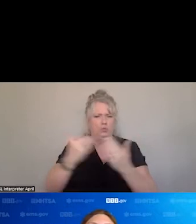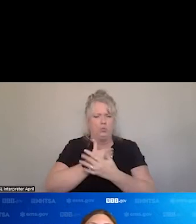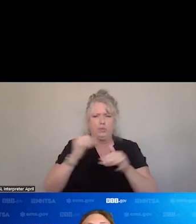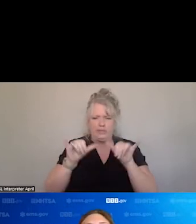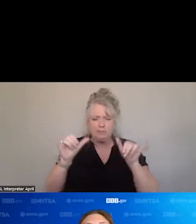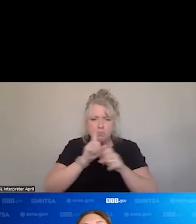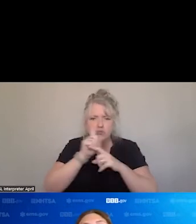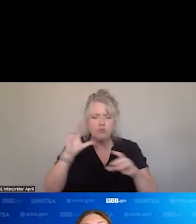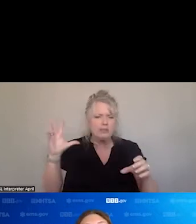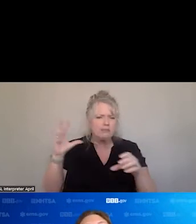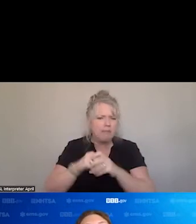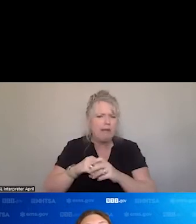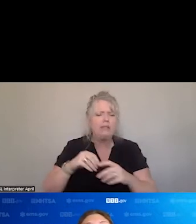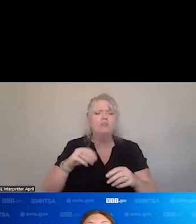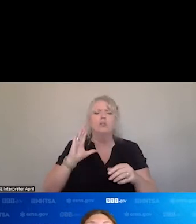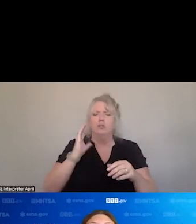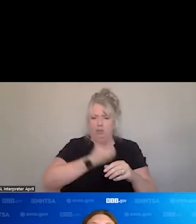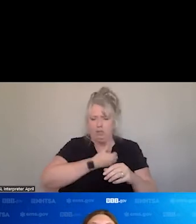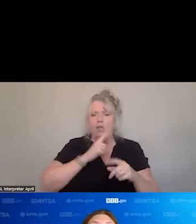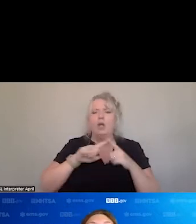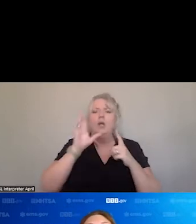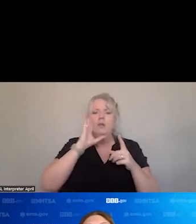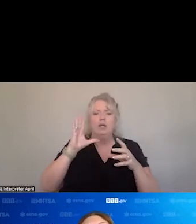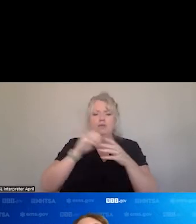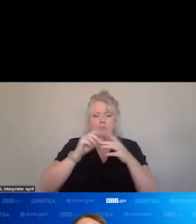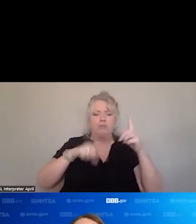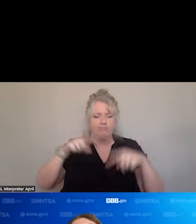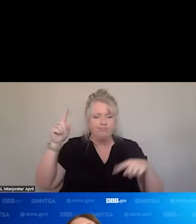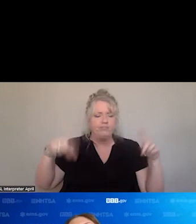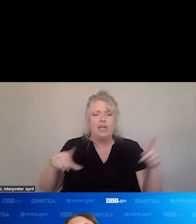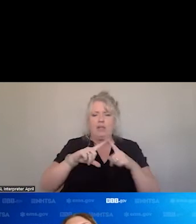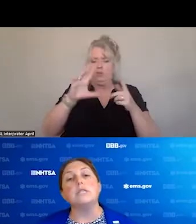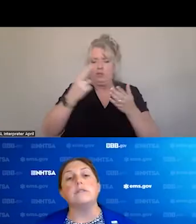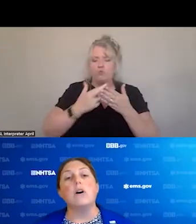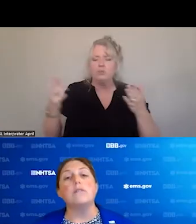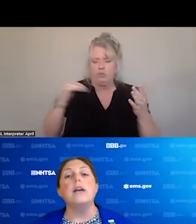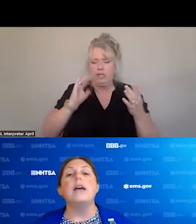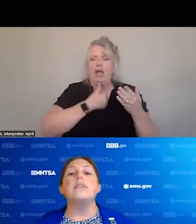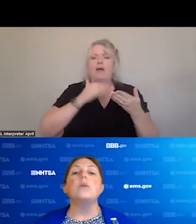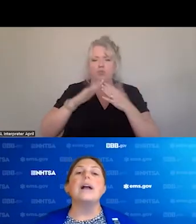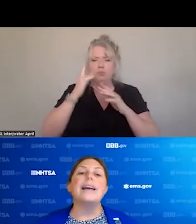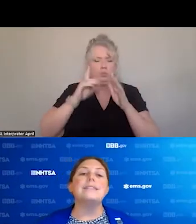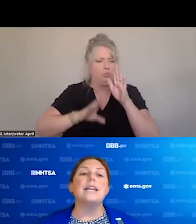SO THAT OUR PROTOCOLS ARE EVOLVING AS THE RESORES IN COMMUNITIES EVOLVE. THAT WE ARE AT THE TABLE.